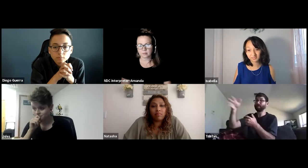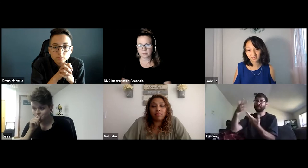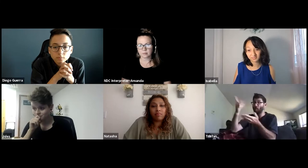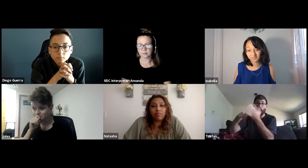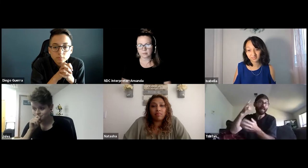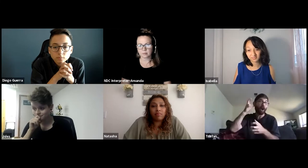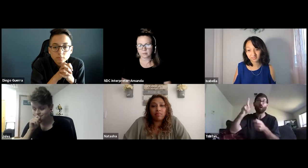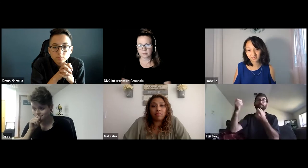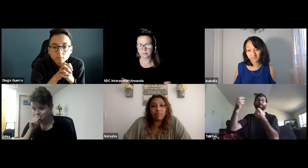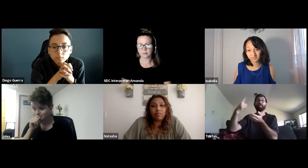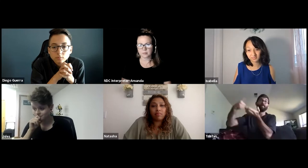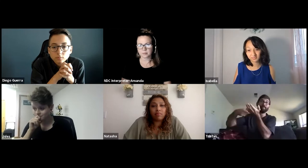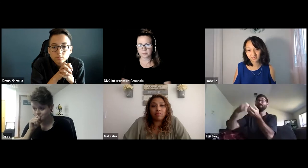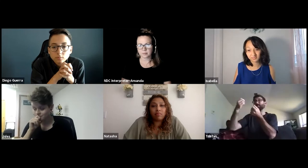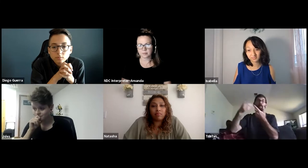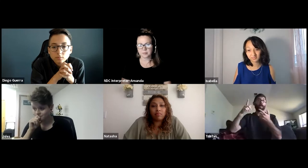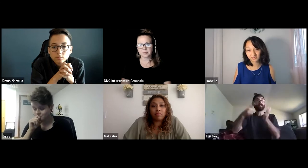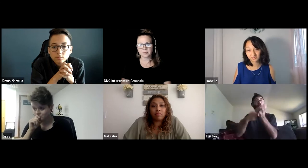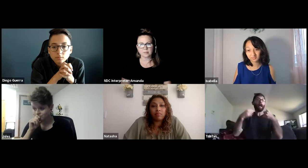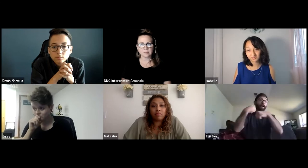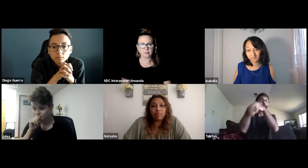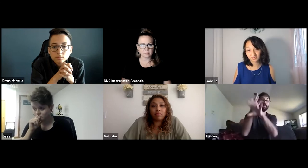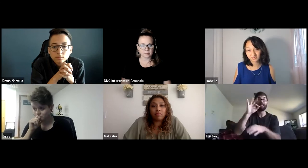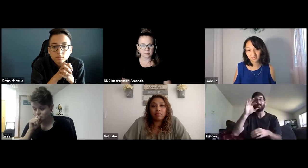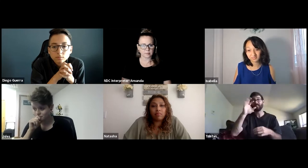work on the audio and then i'd send it to the interpreter and ask them to give me feedback